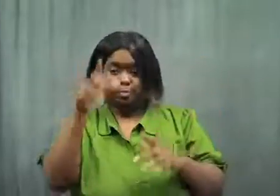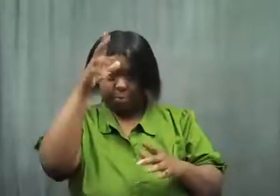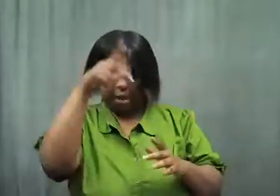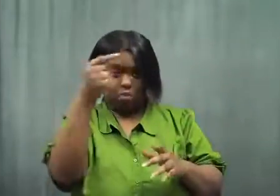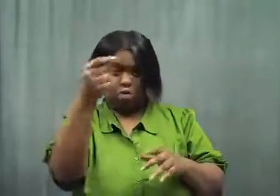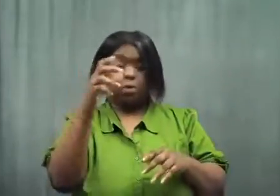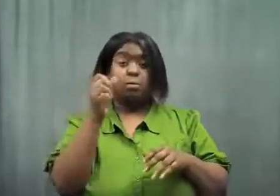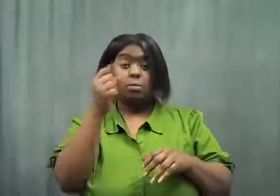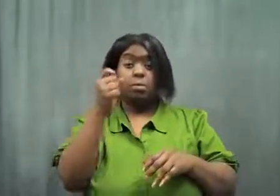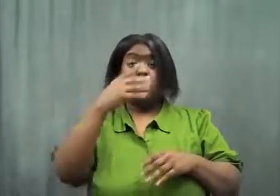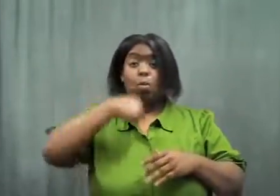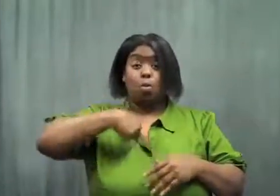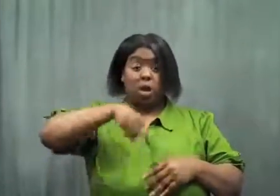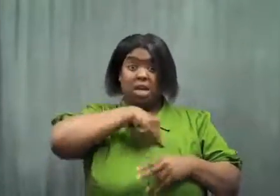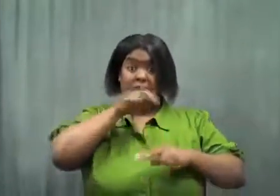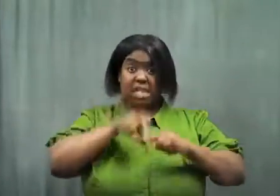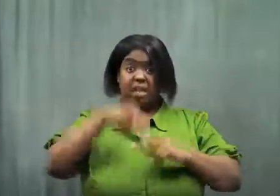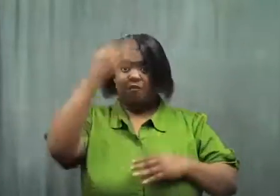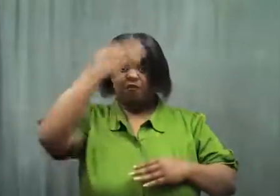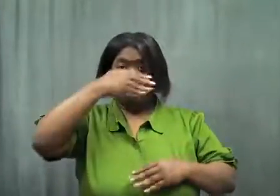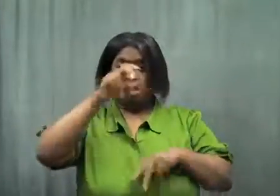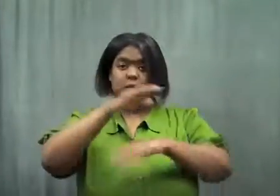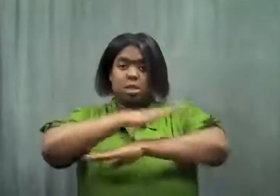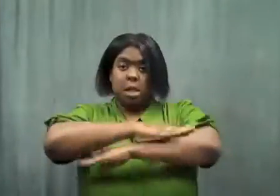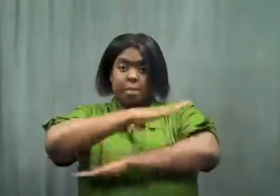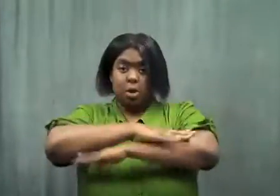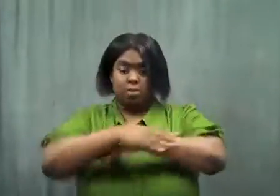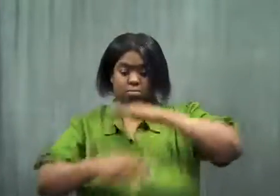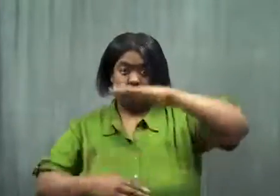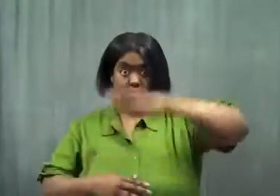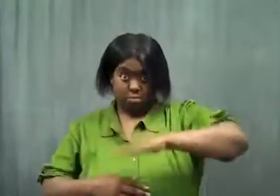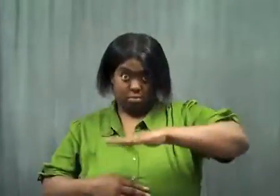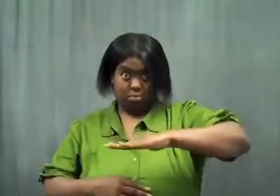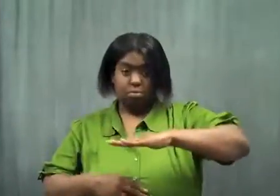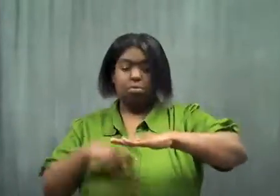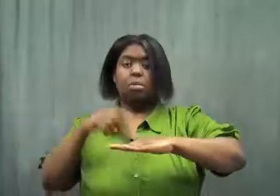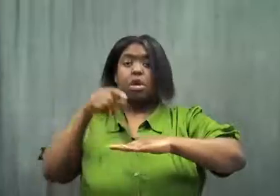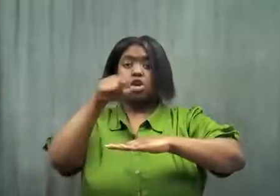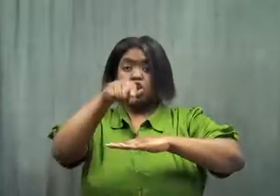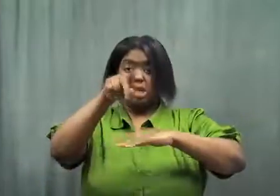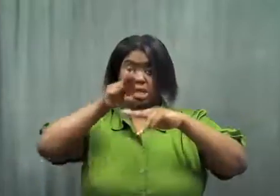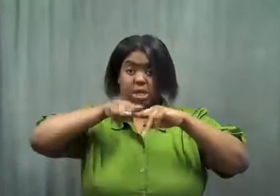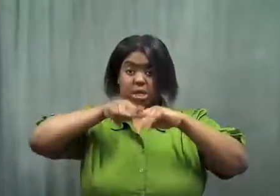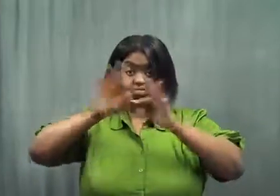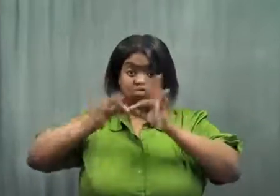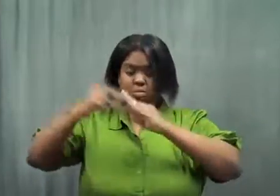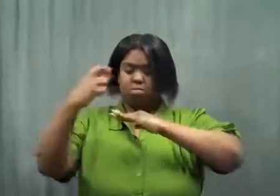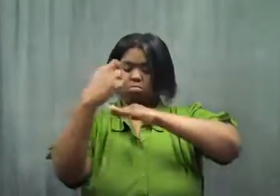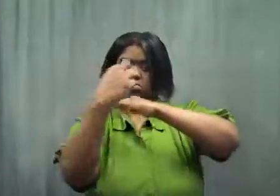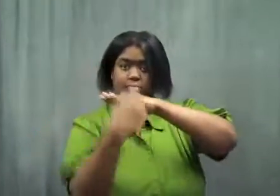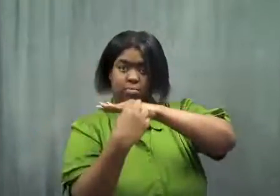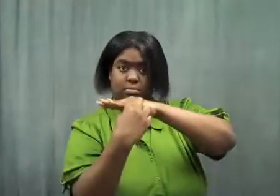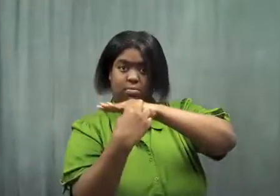We were sitting at the front table. She was across from me.